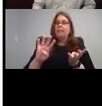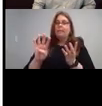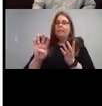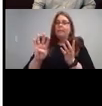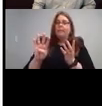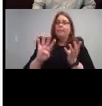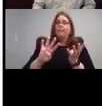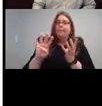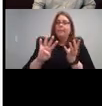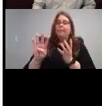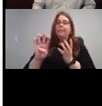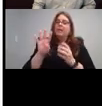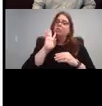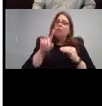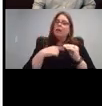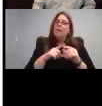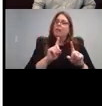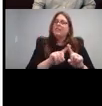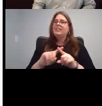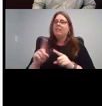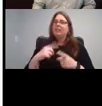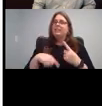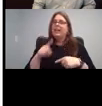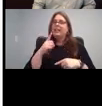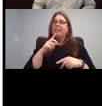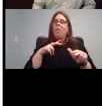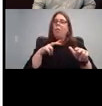walking, and other English words.